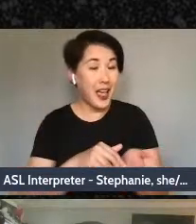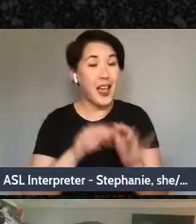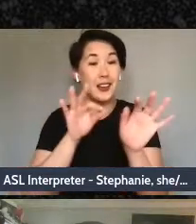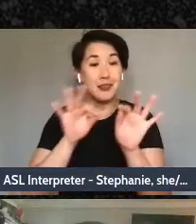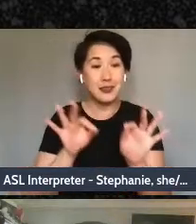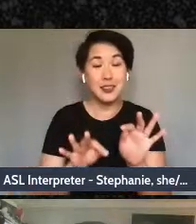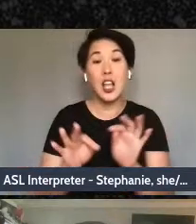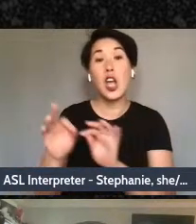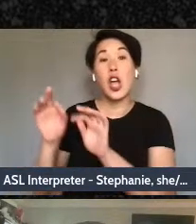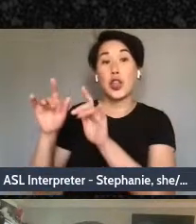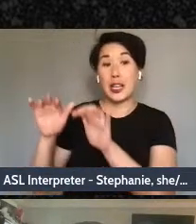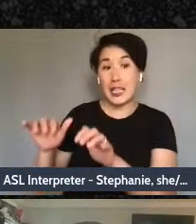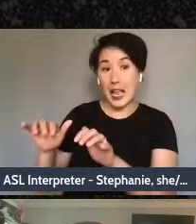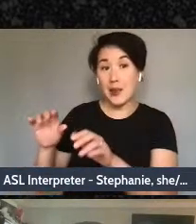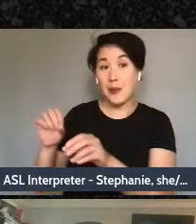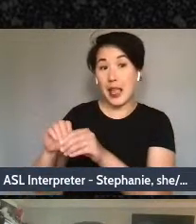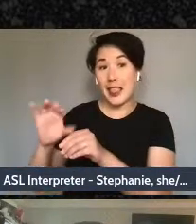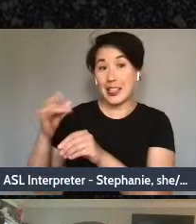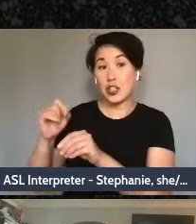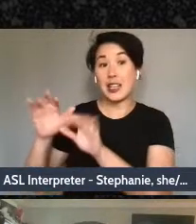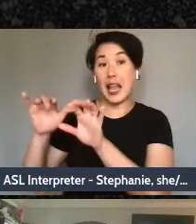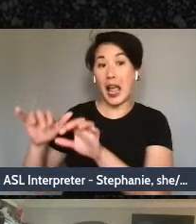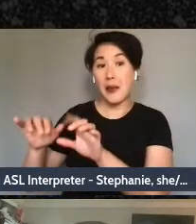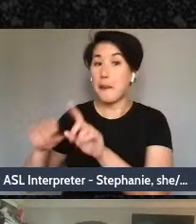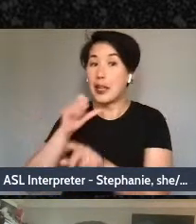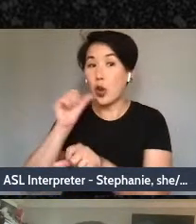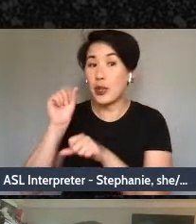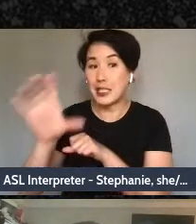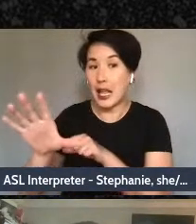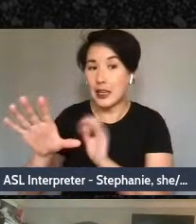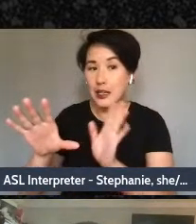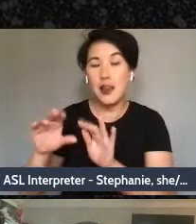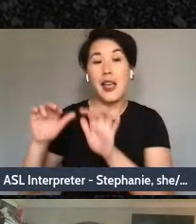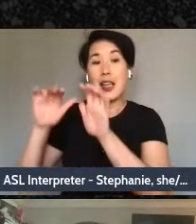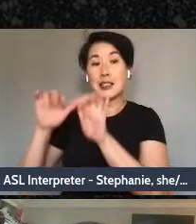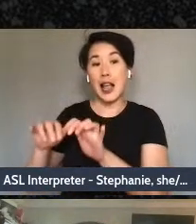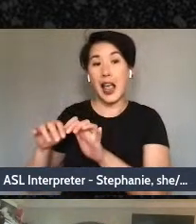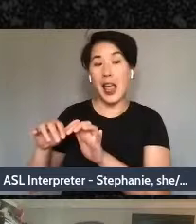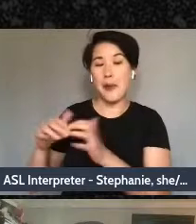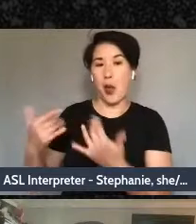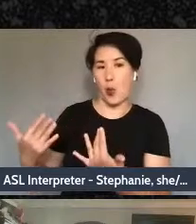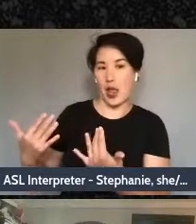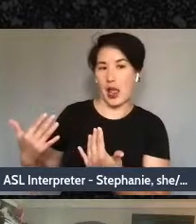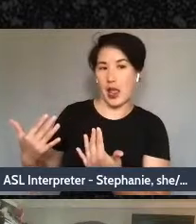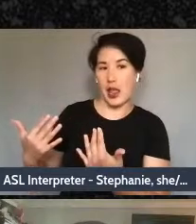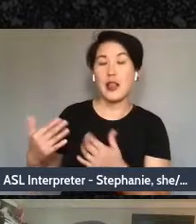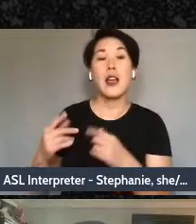one minute until we can hit send and then we're gonna see the cascade of comments come down like